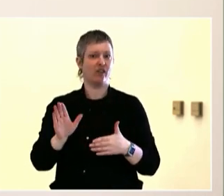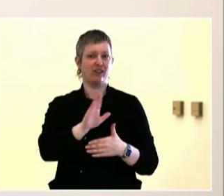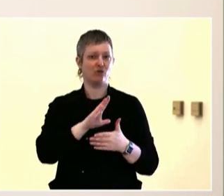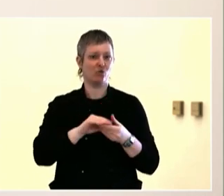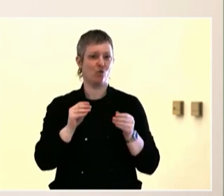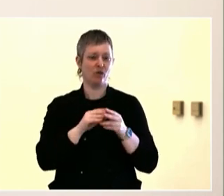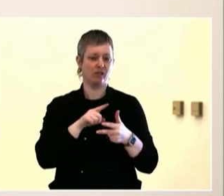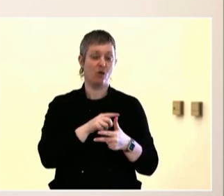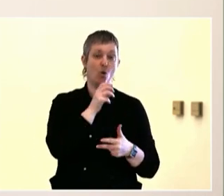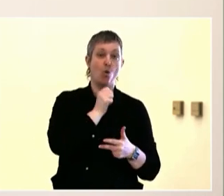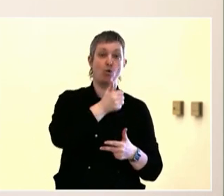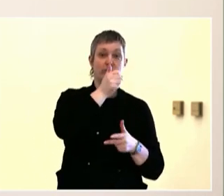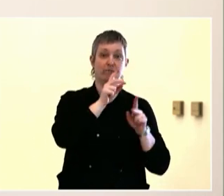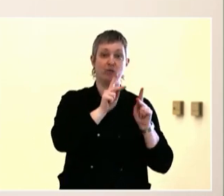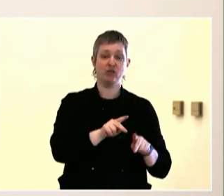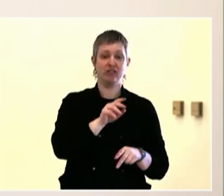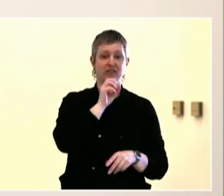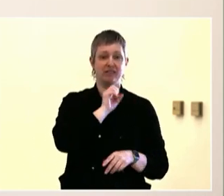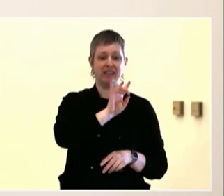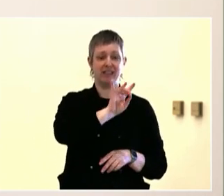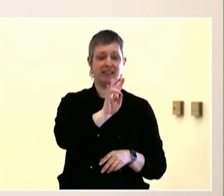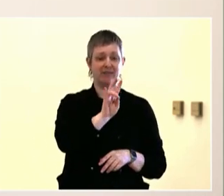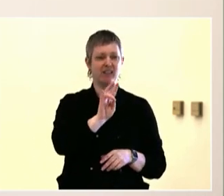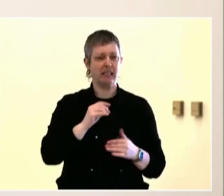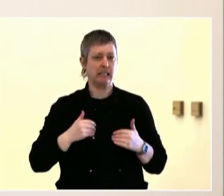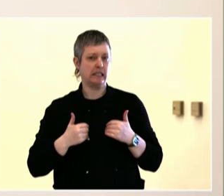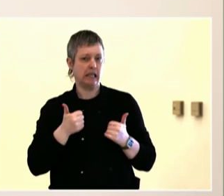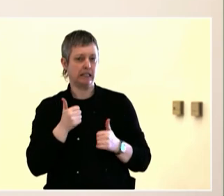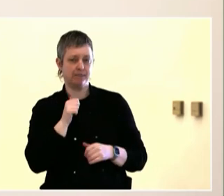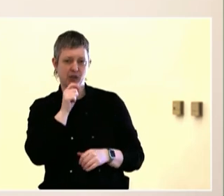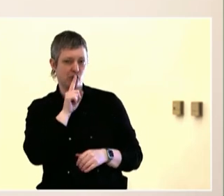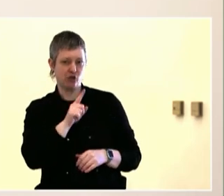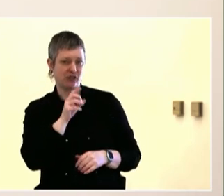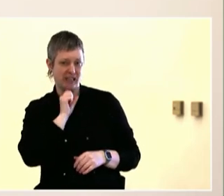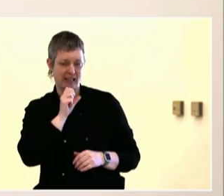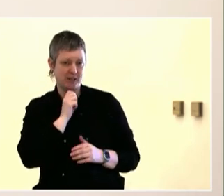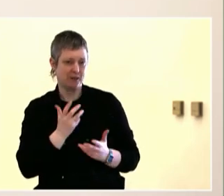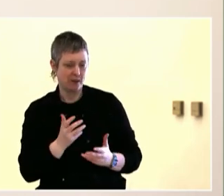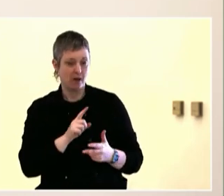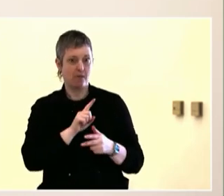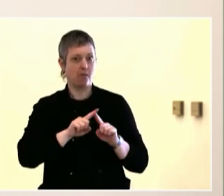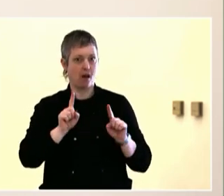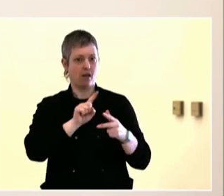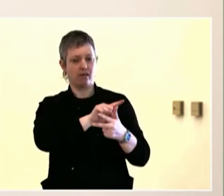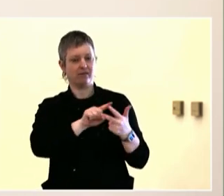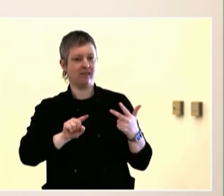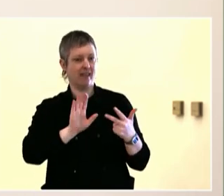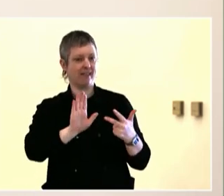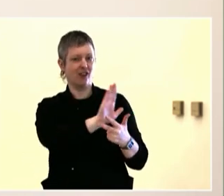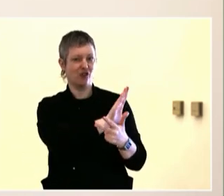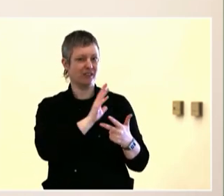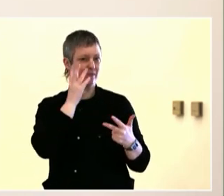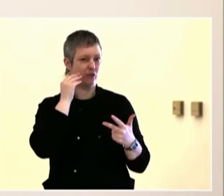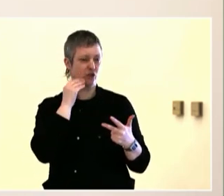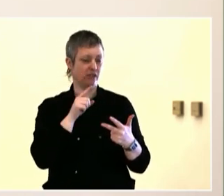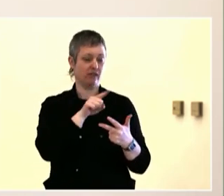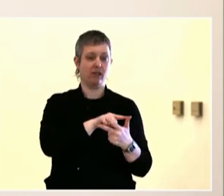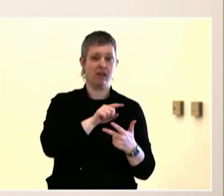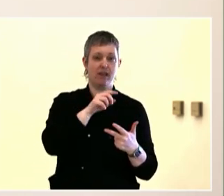with the Center For Public Service, part of the